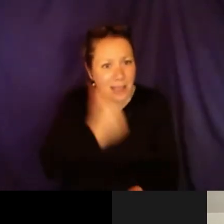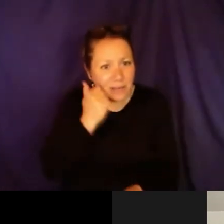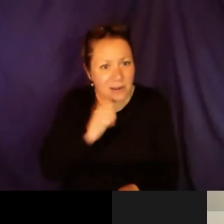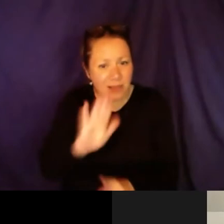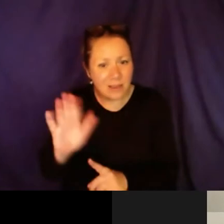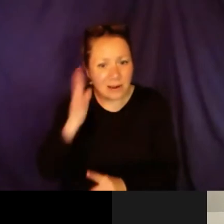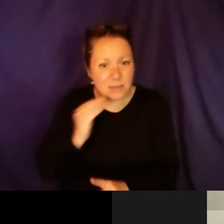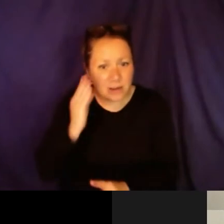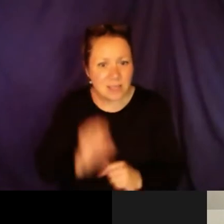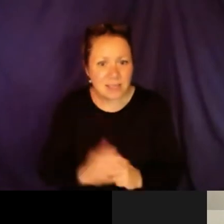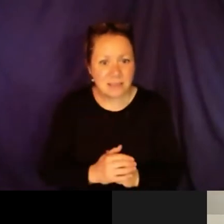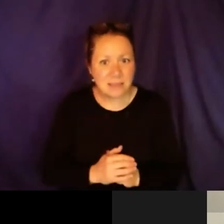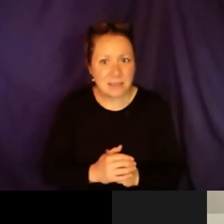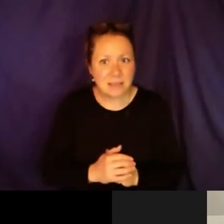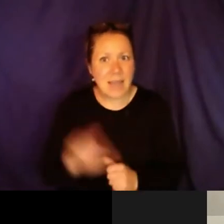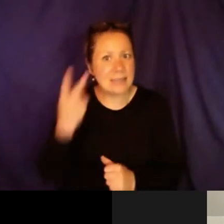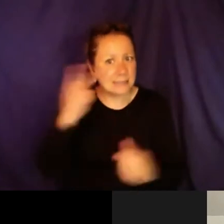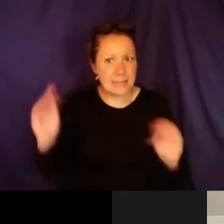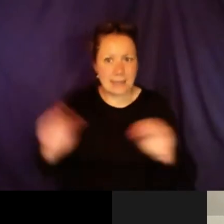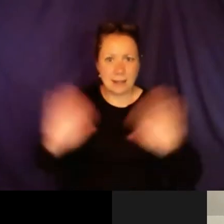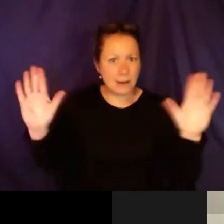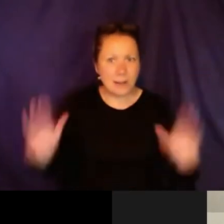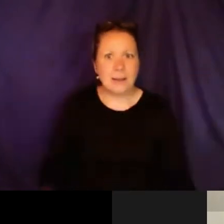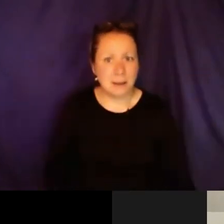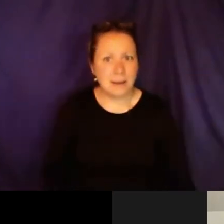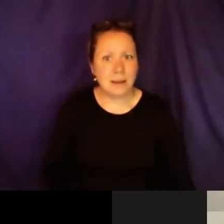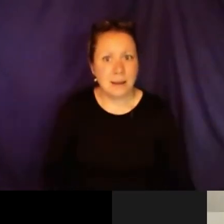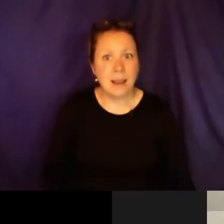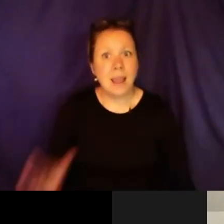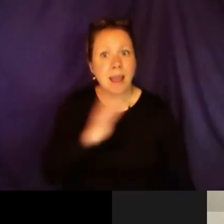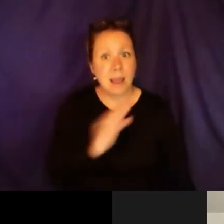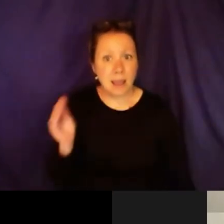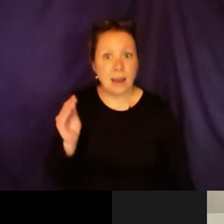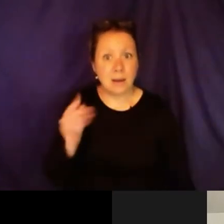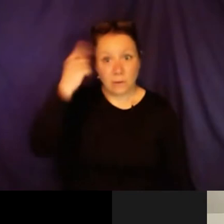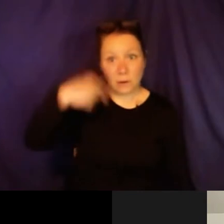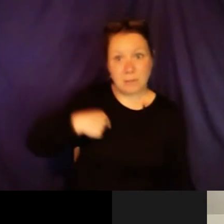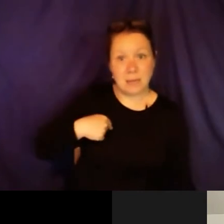people's feelings, children, adults, seniors. I see what they go through every day.